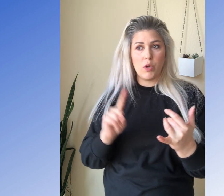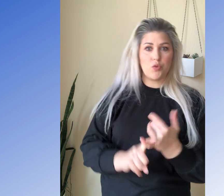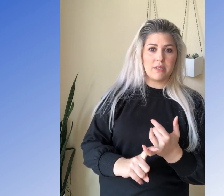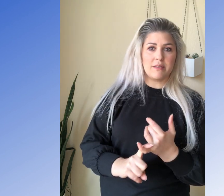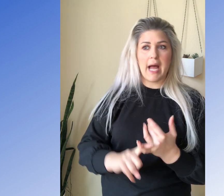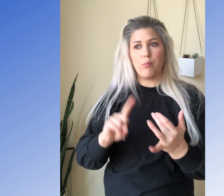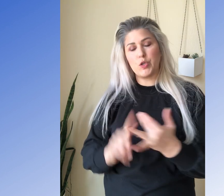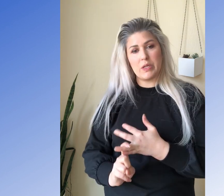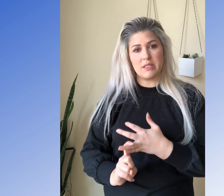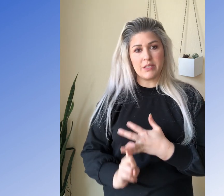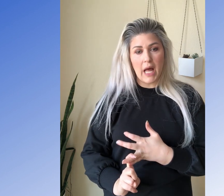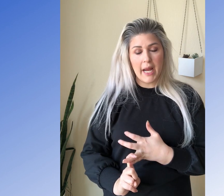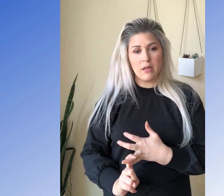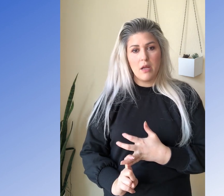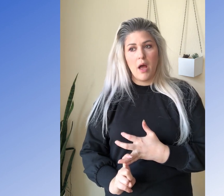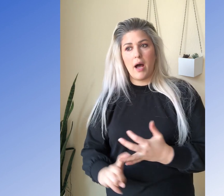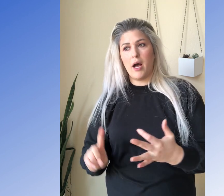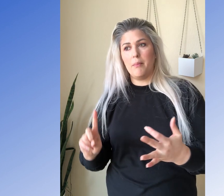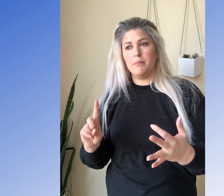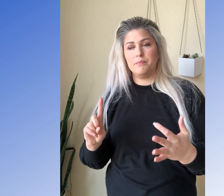Um, which ones to tap, which ones? The slide. Um,